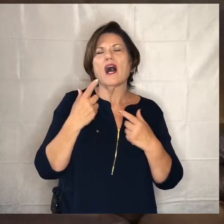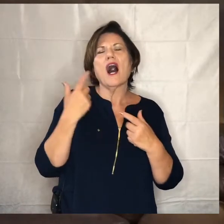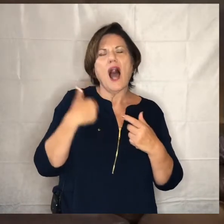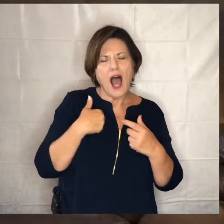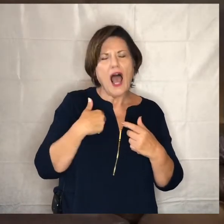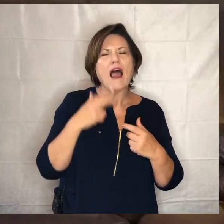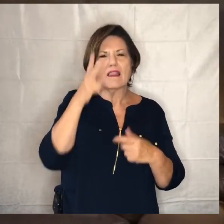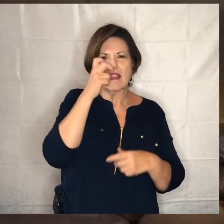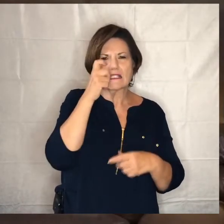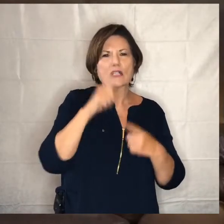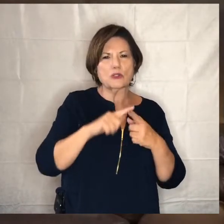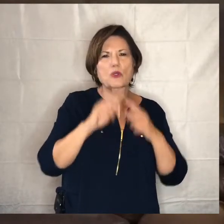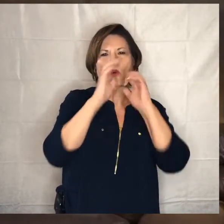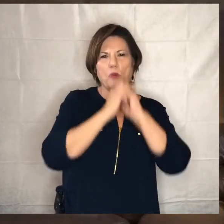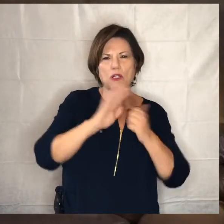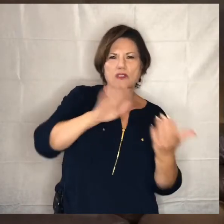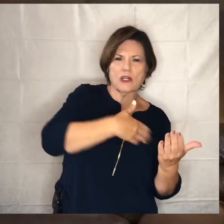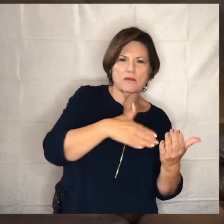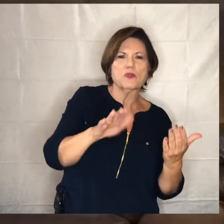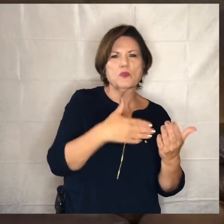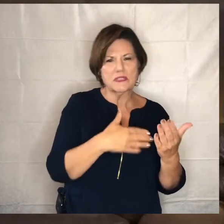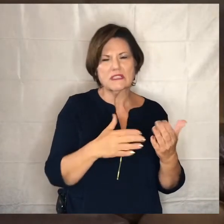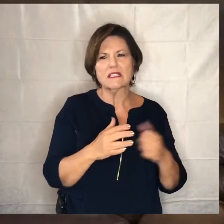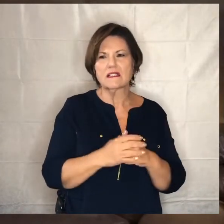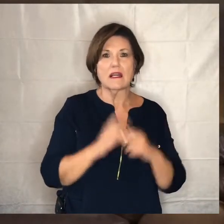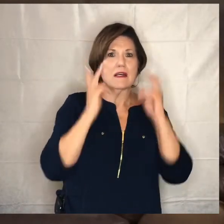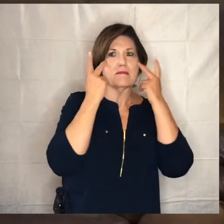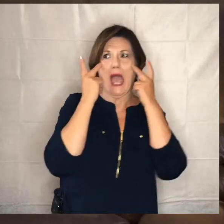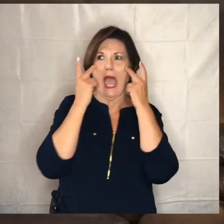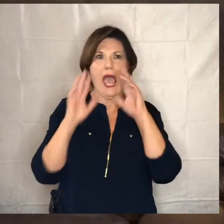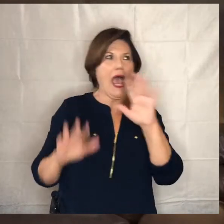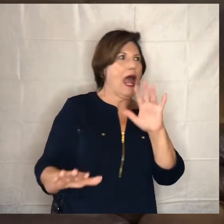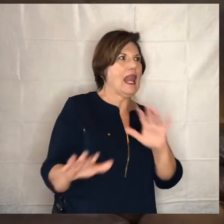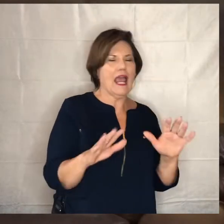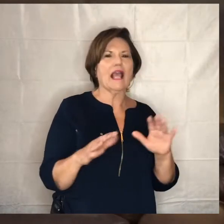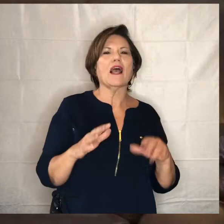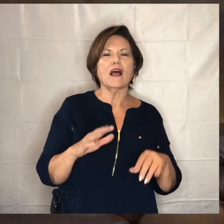music and try to sing with that if i'm panicking i try to remember like pray